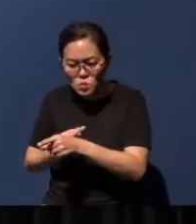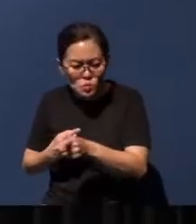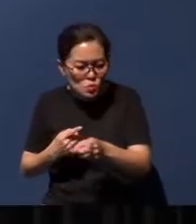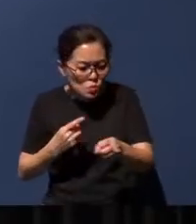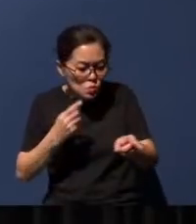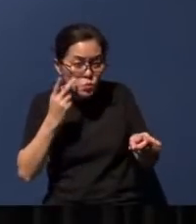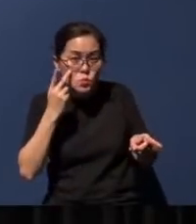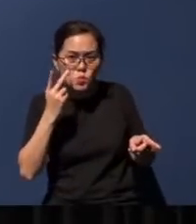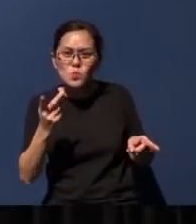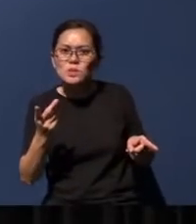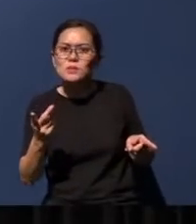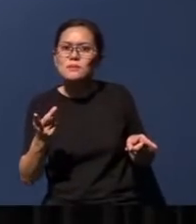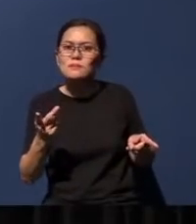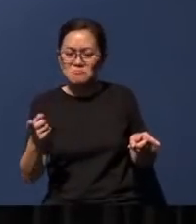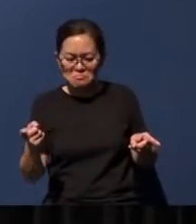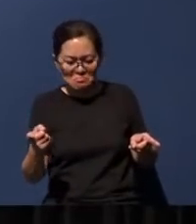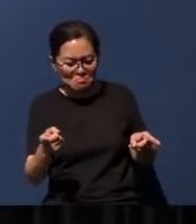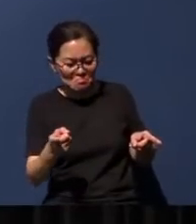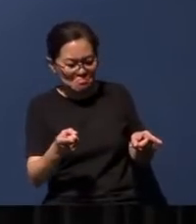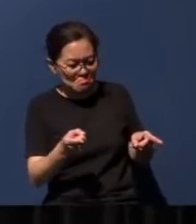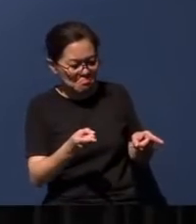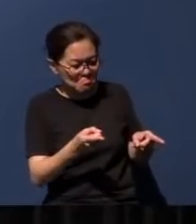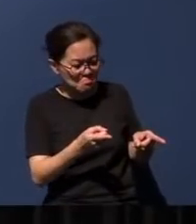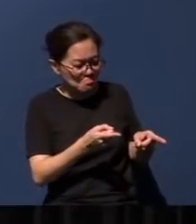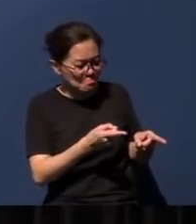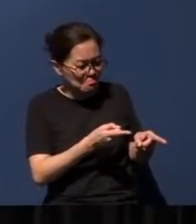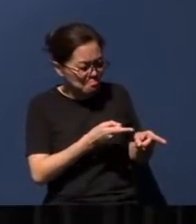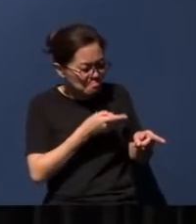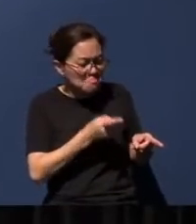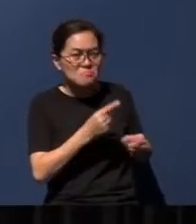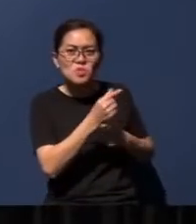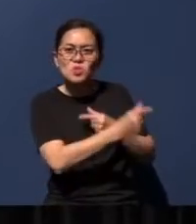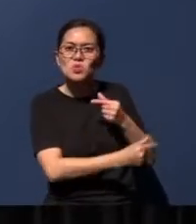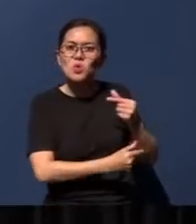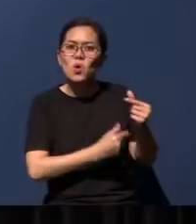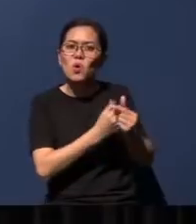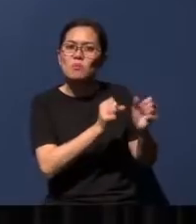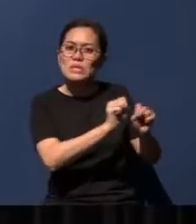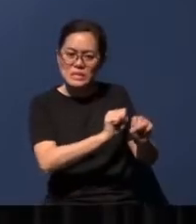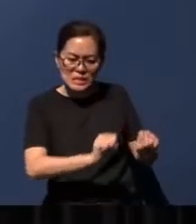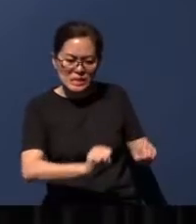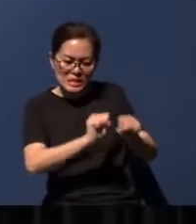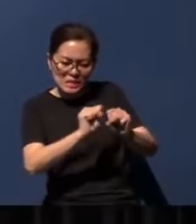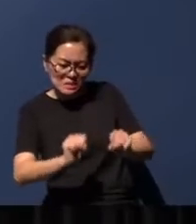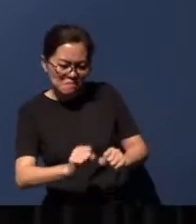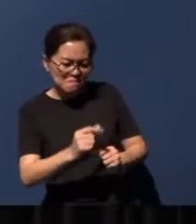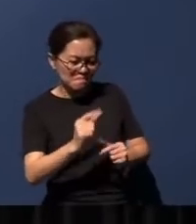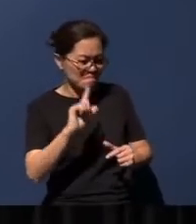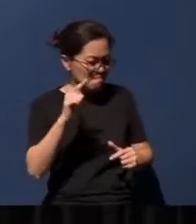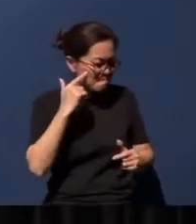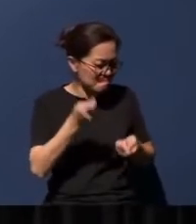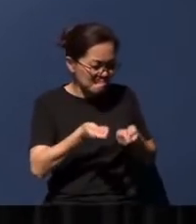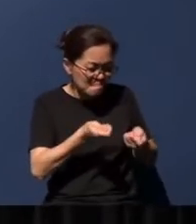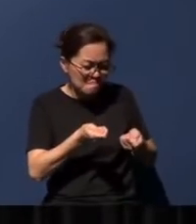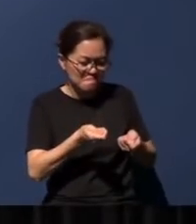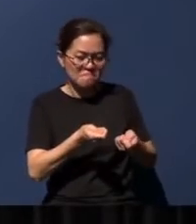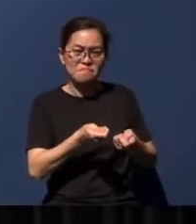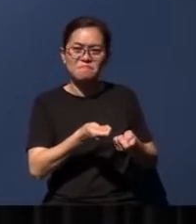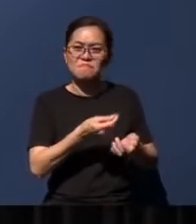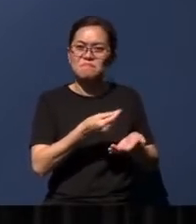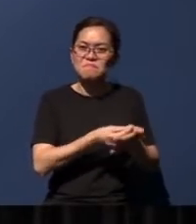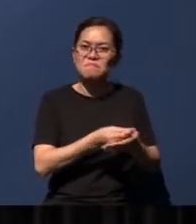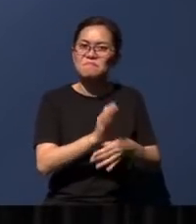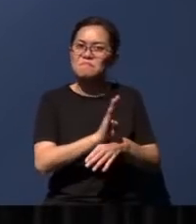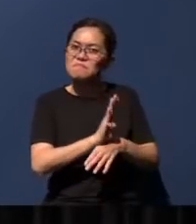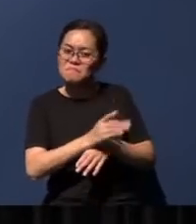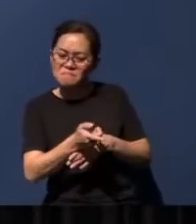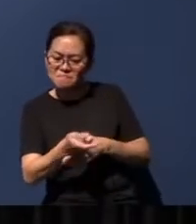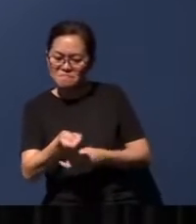and we can see some traces of a global system of governance, commerce and trade being formed.